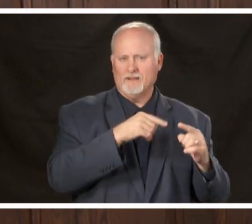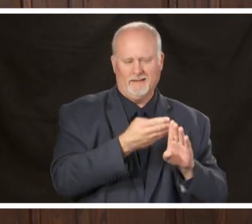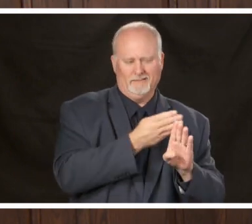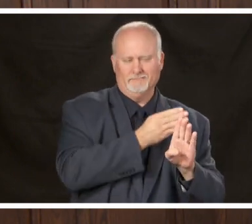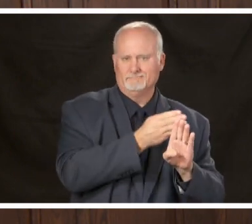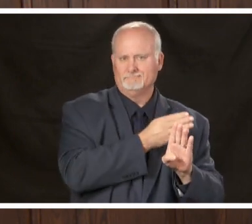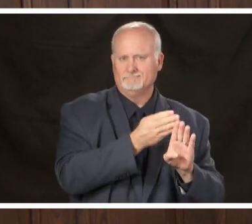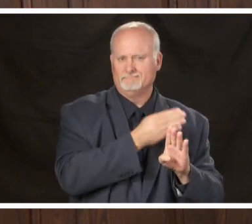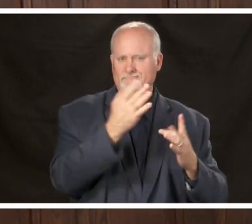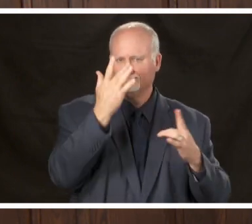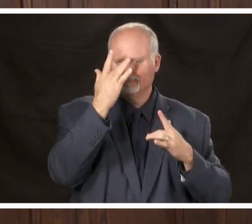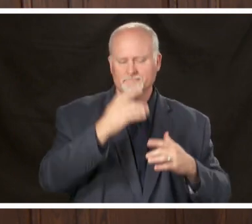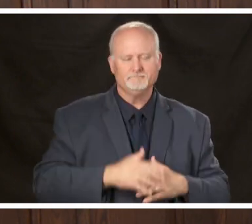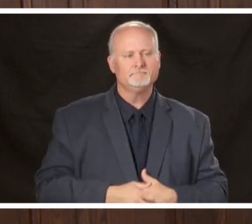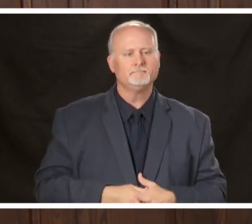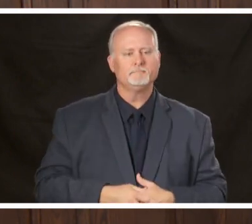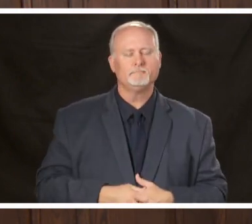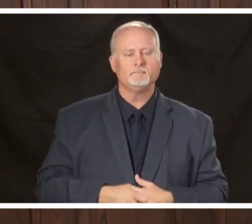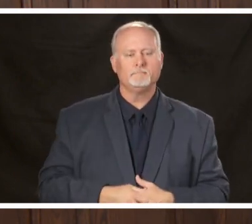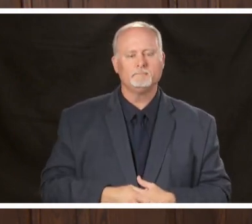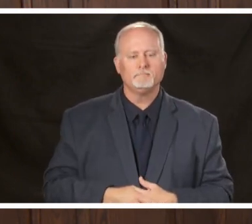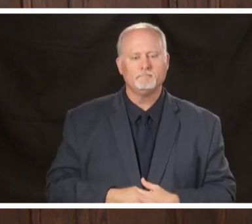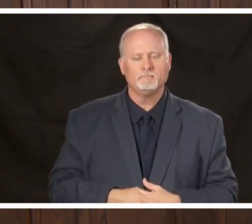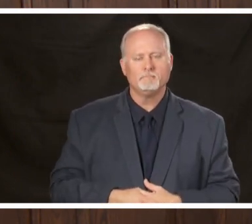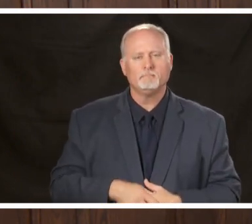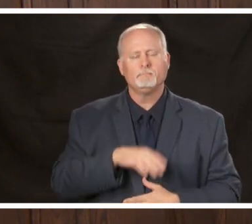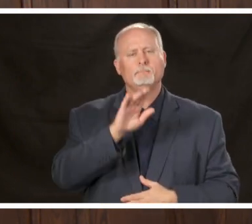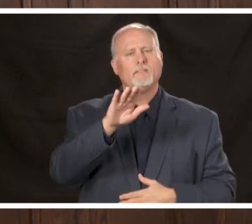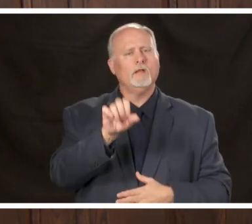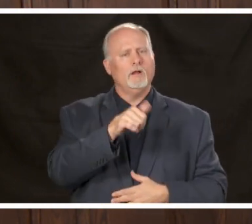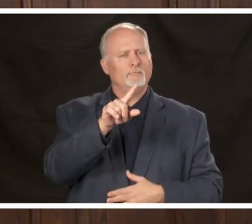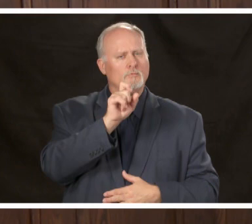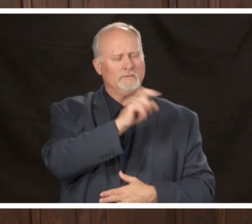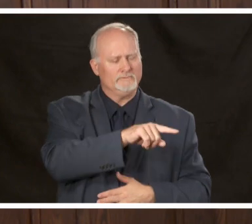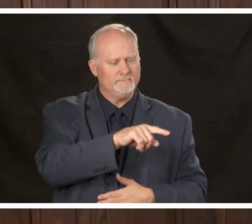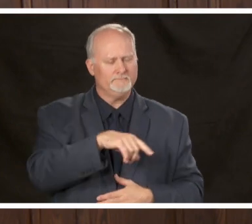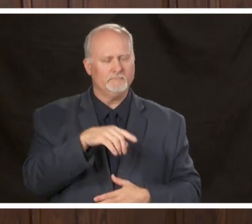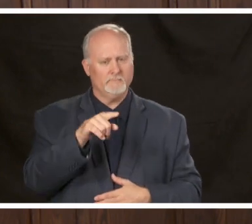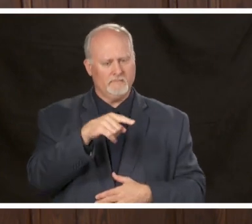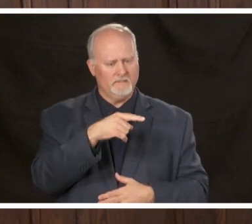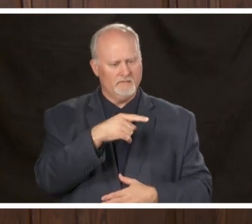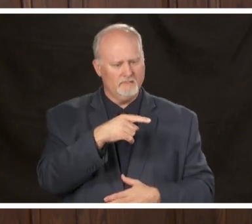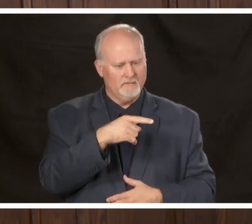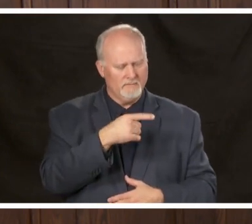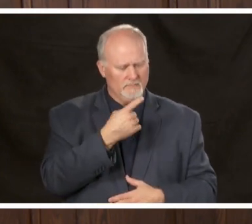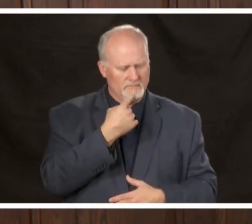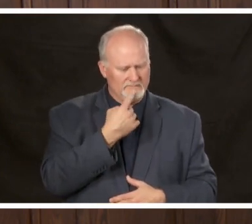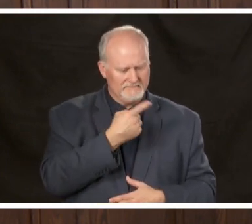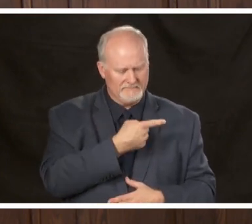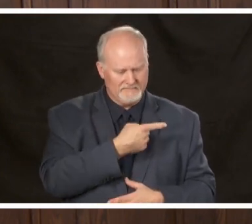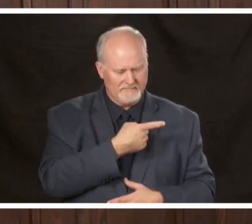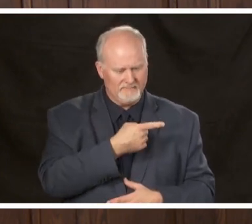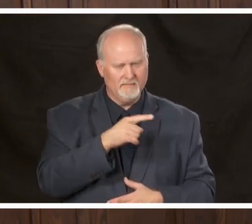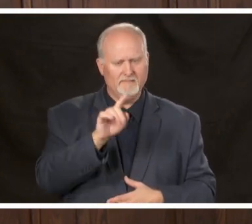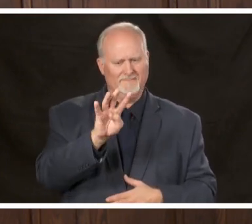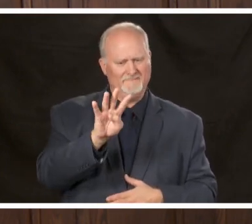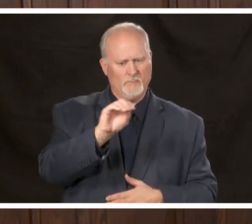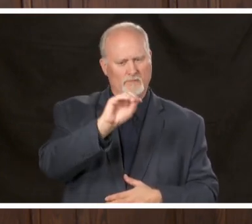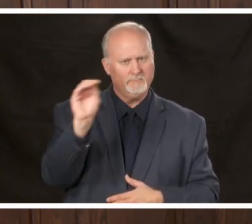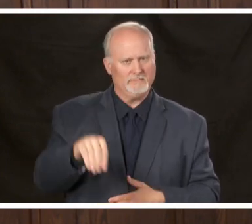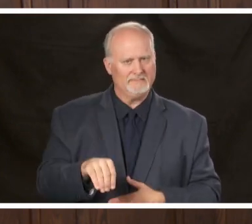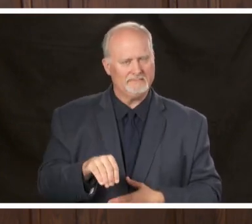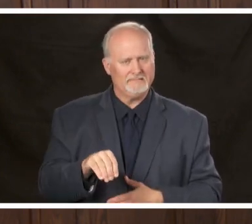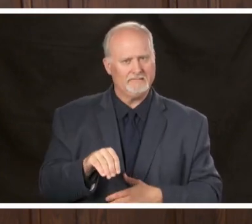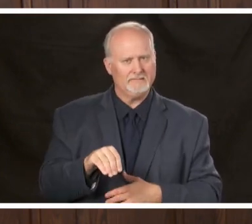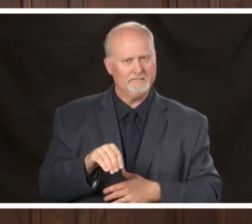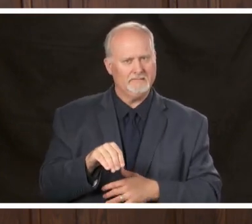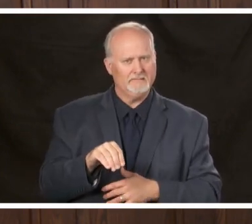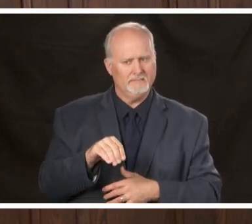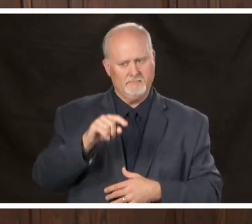for you when you were reading out you said it was 40% by people who have died